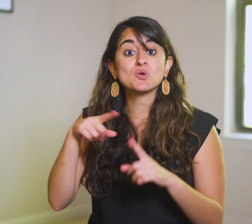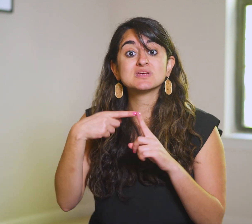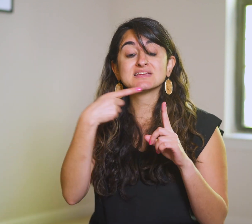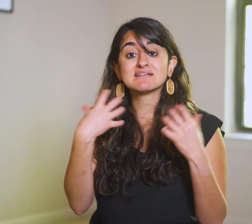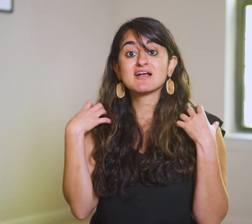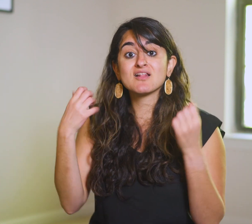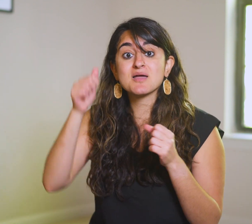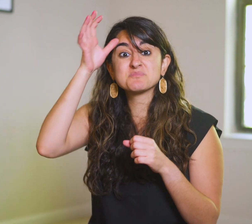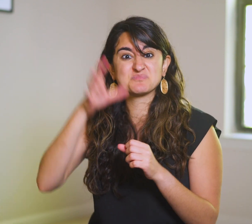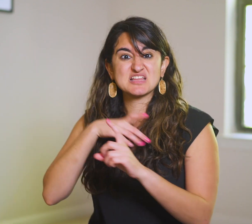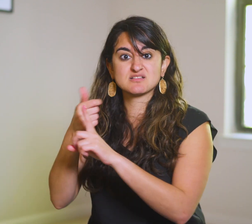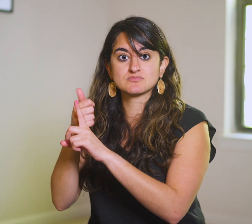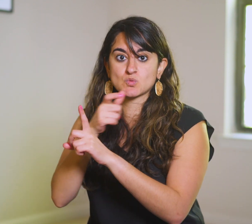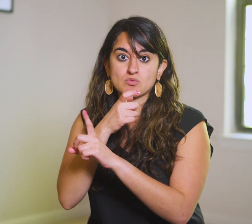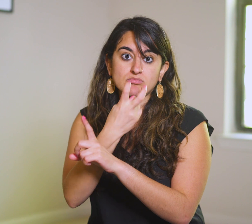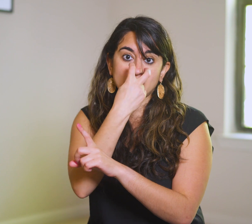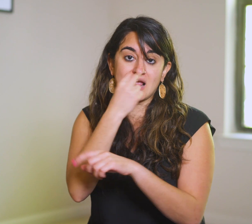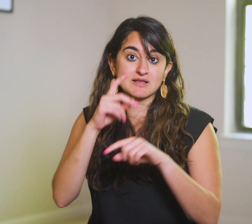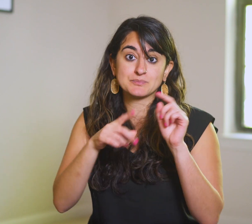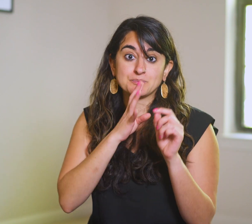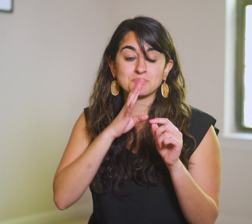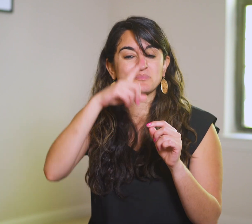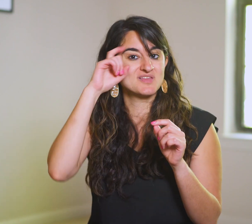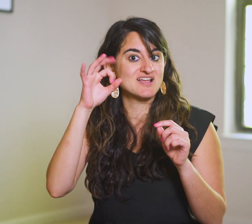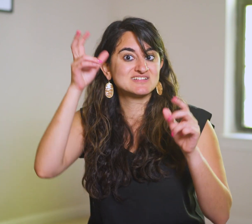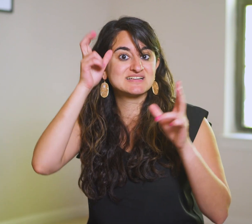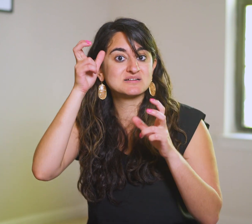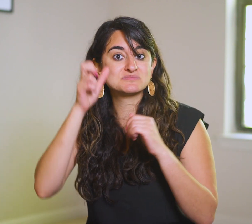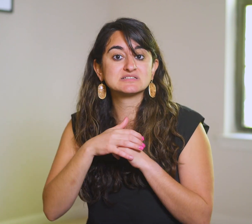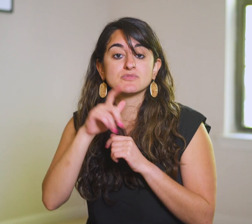When He heals a man who is blind and mute because of a demon,